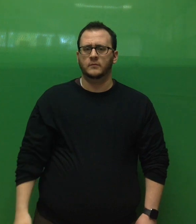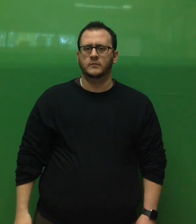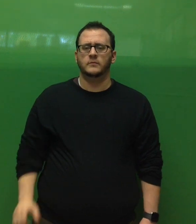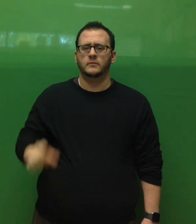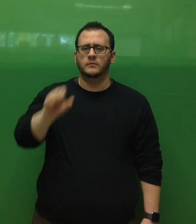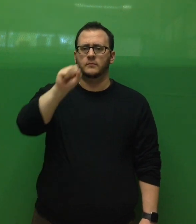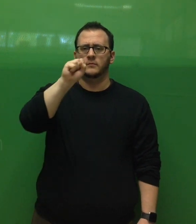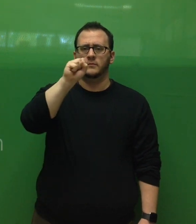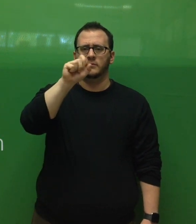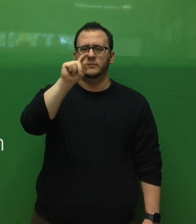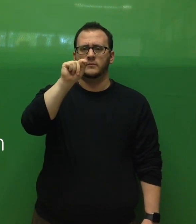stern